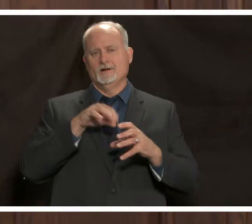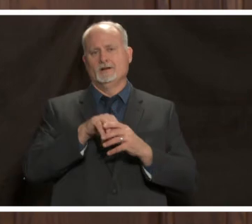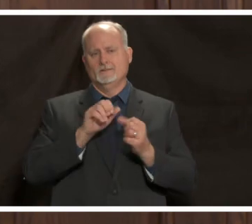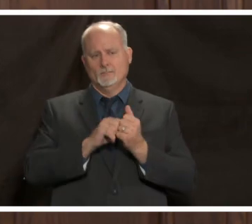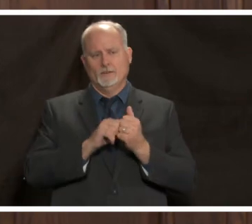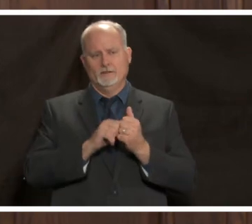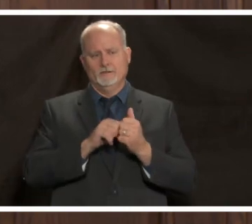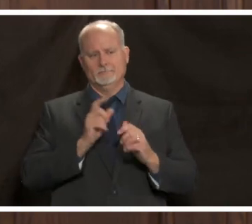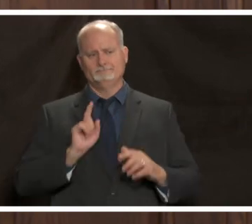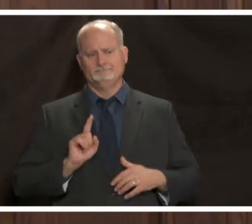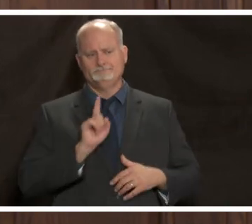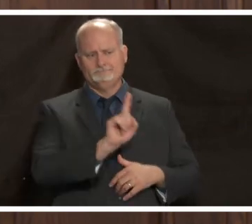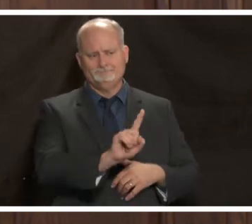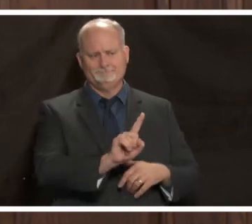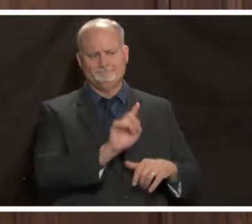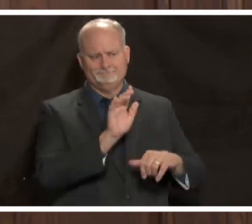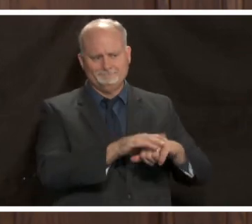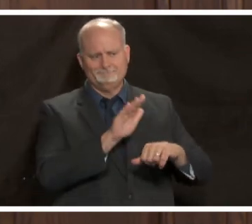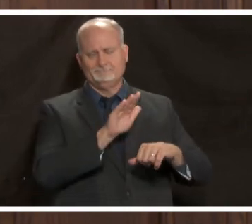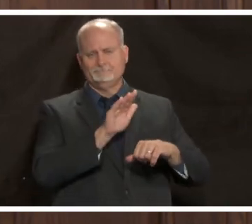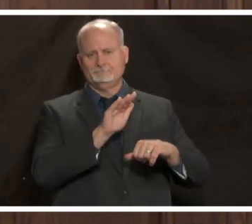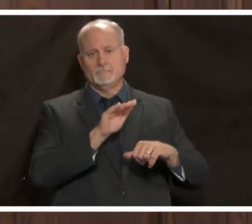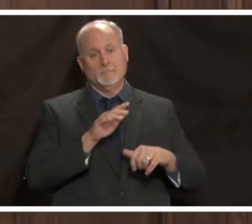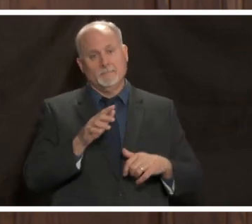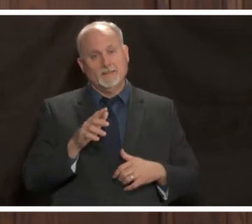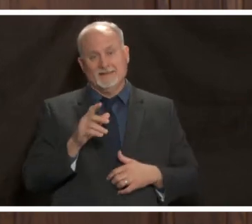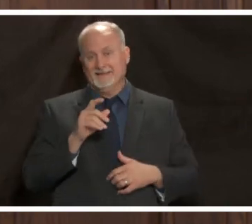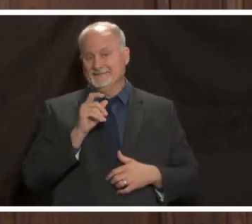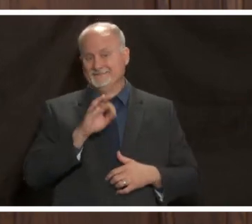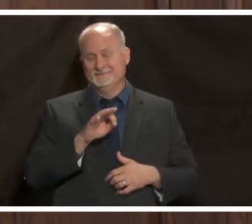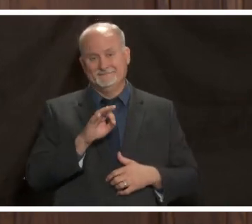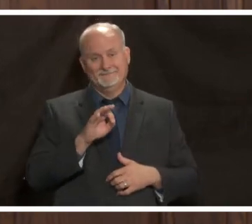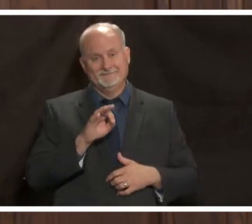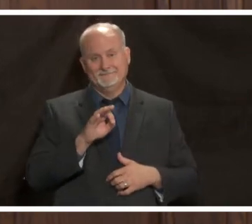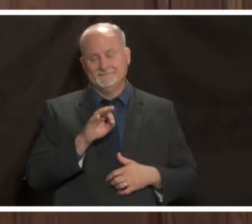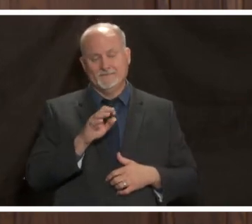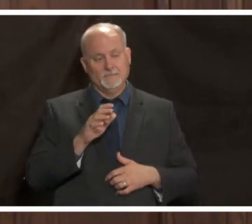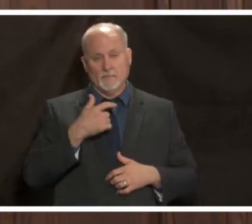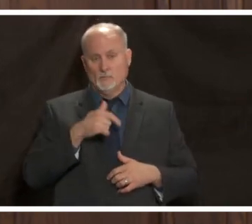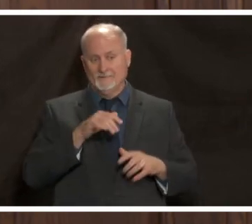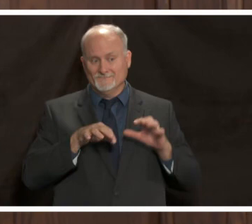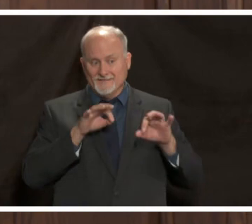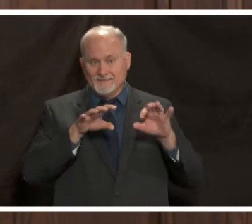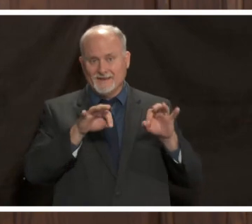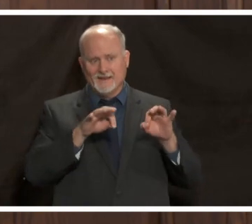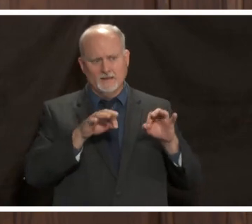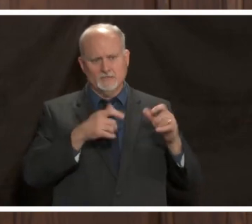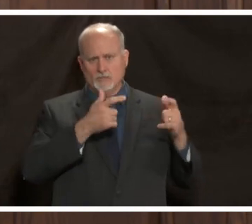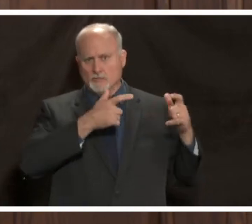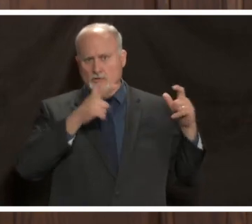but we will be talking to people that are you know as we find out about things about large gatherings